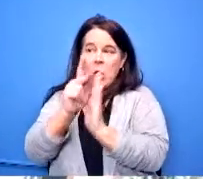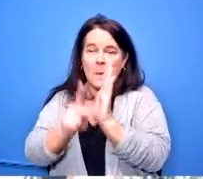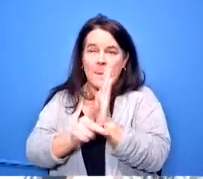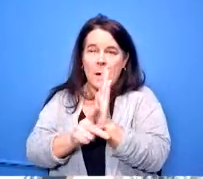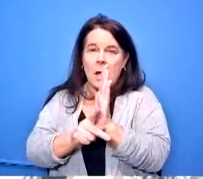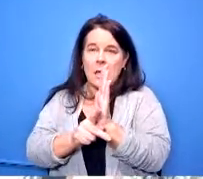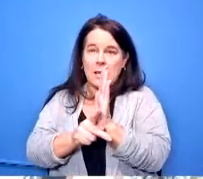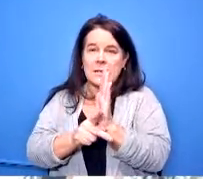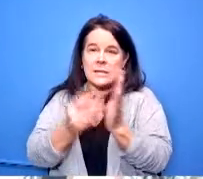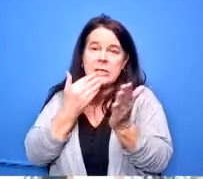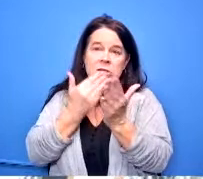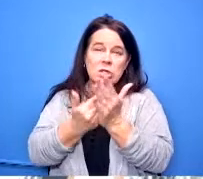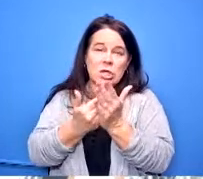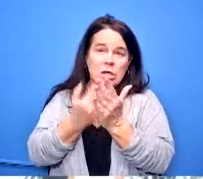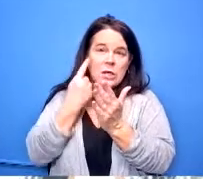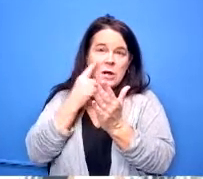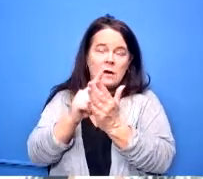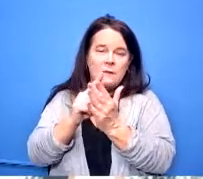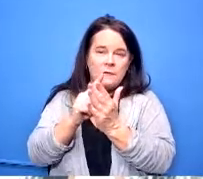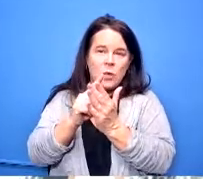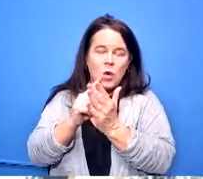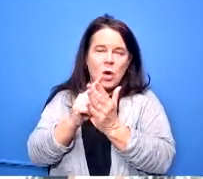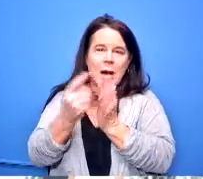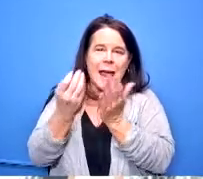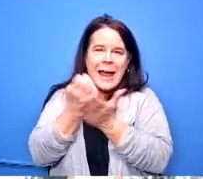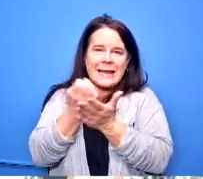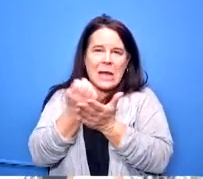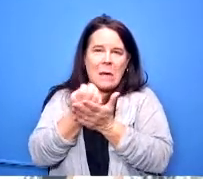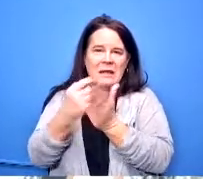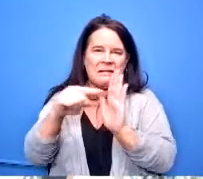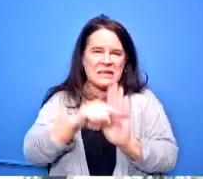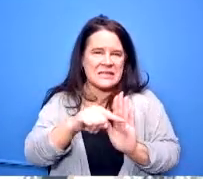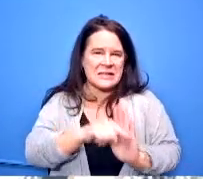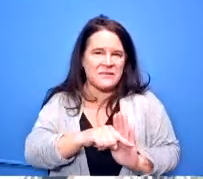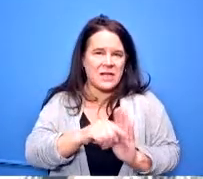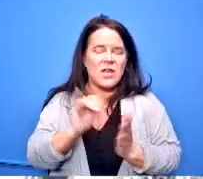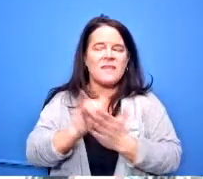or enterprise or through their edge is is likely what will mirror okay okay